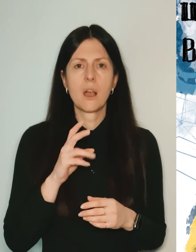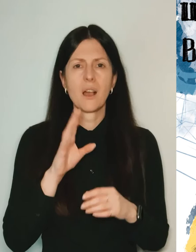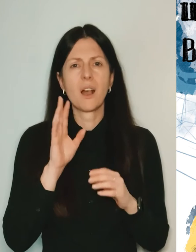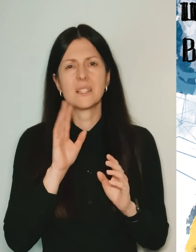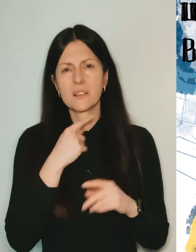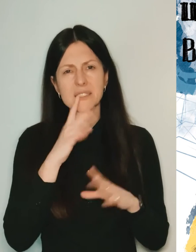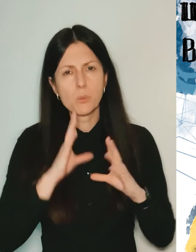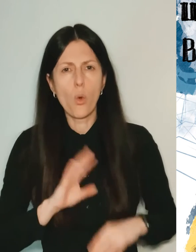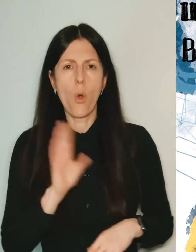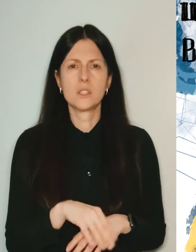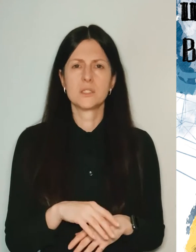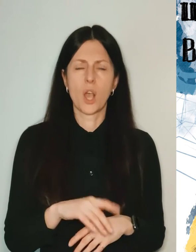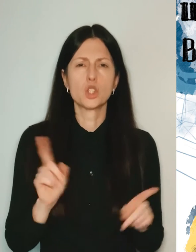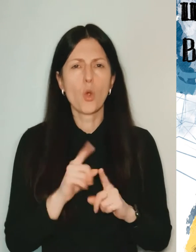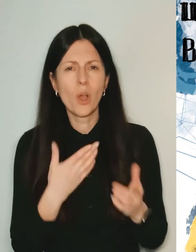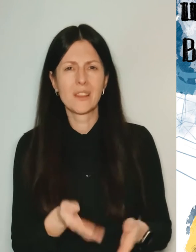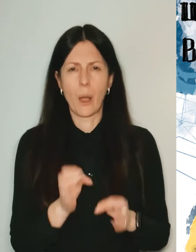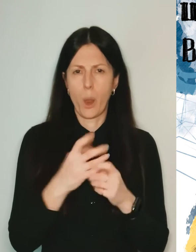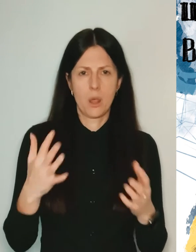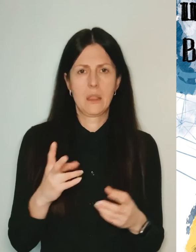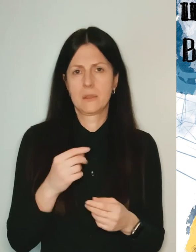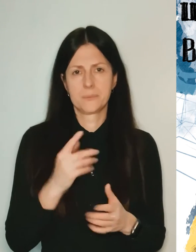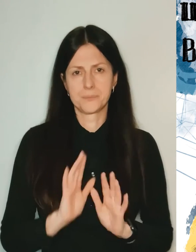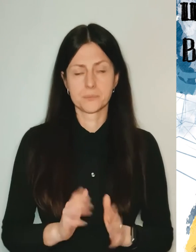saying leave it, why, please, etc.